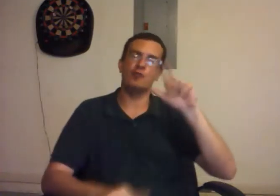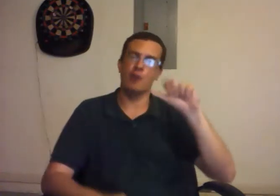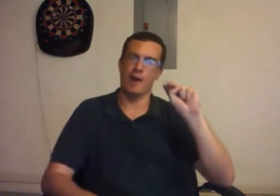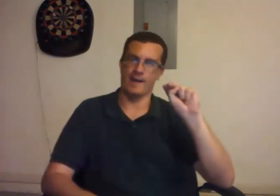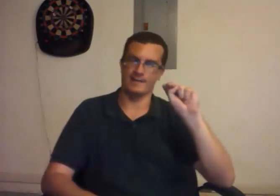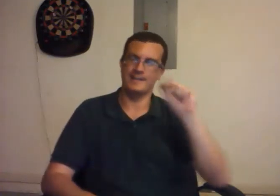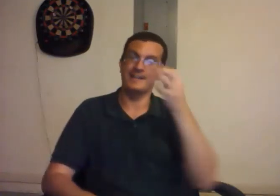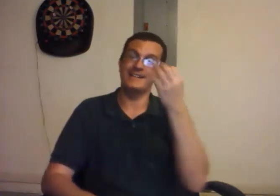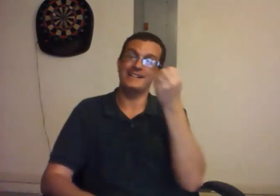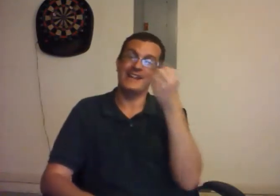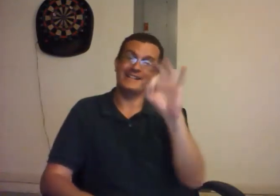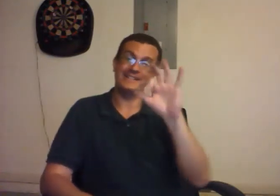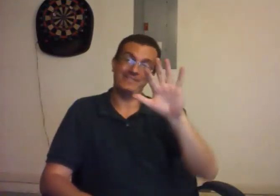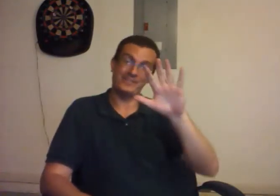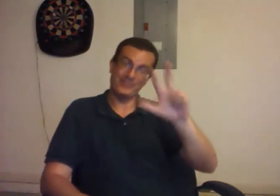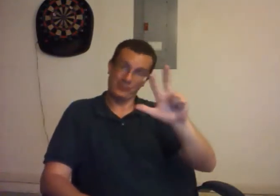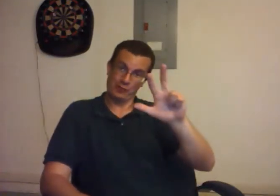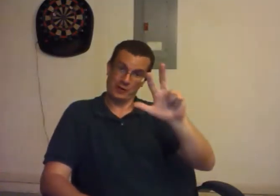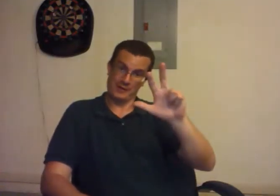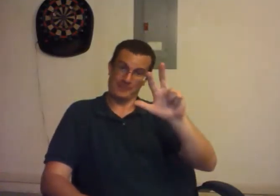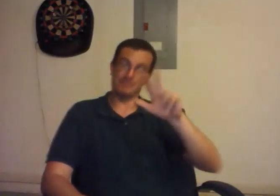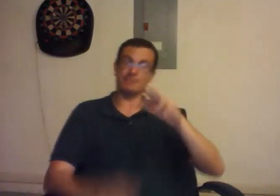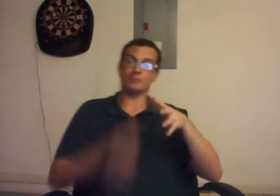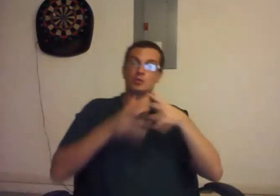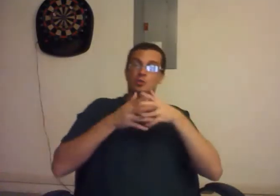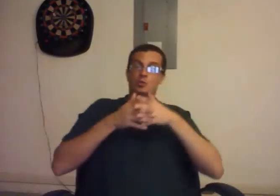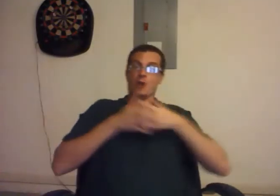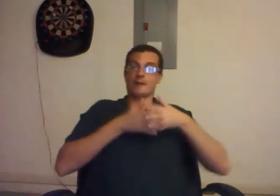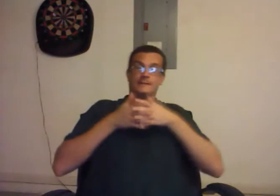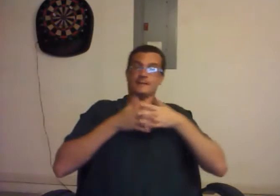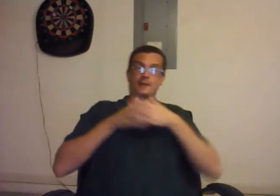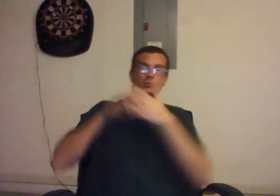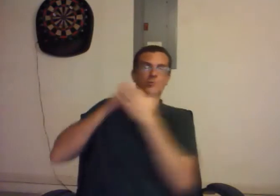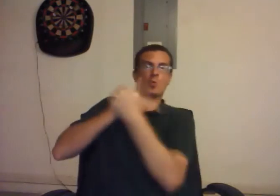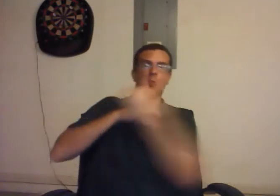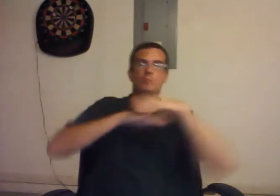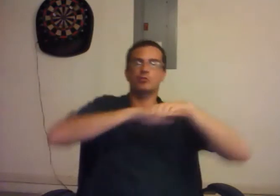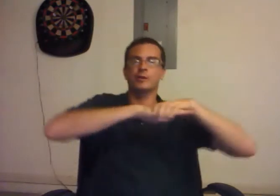In 1953, the United States was summoned by Britain.